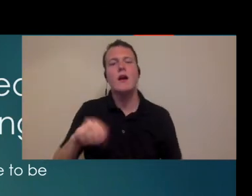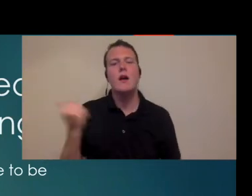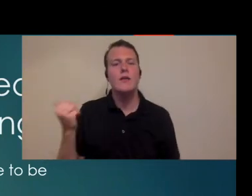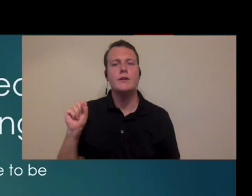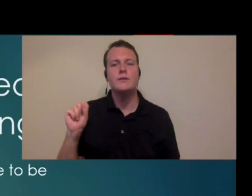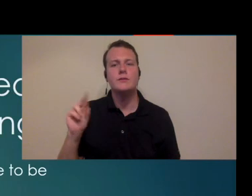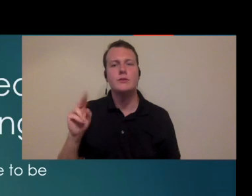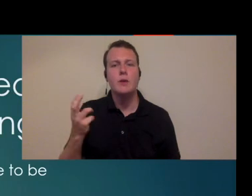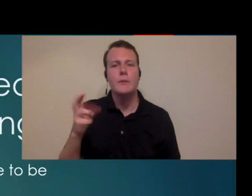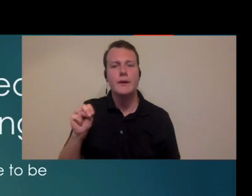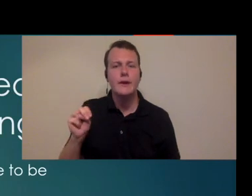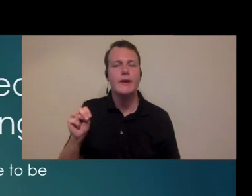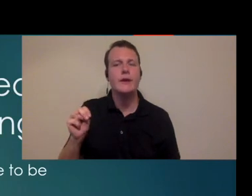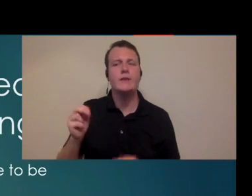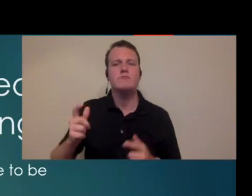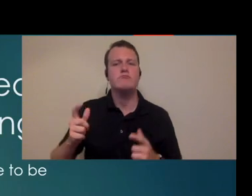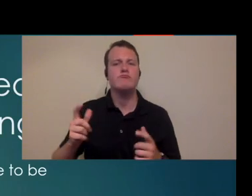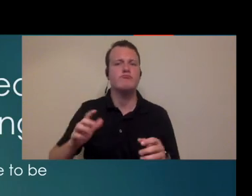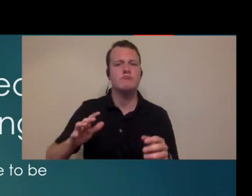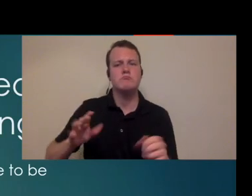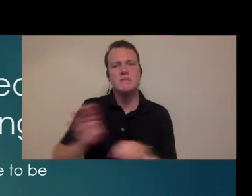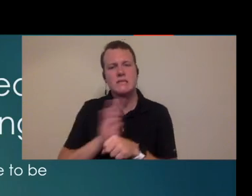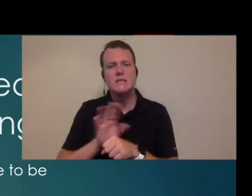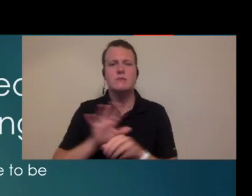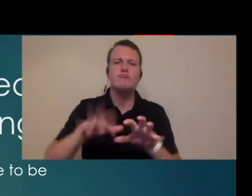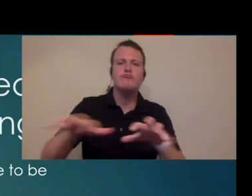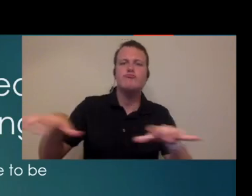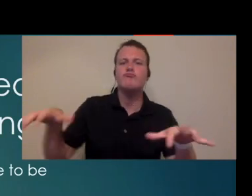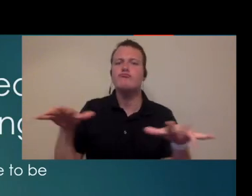that are in more of a suburban or metropolitan area that's maybe a little